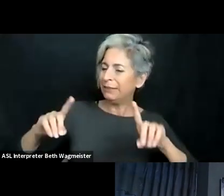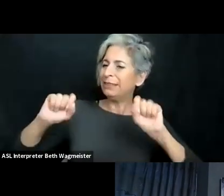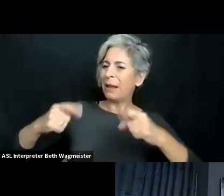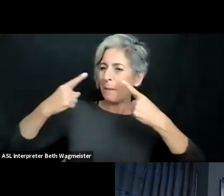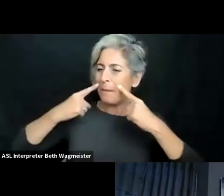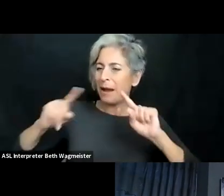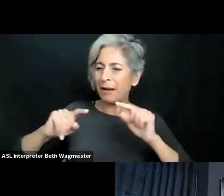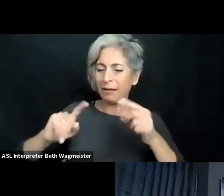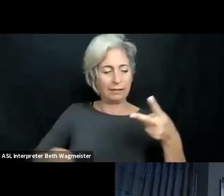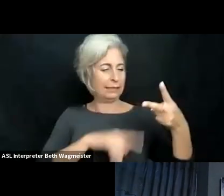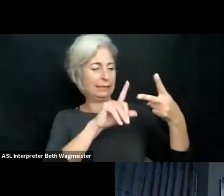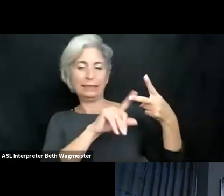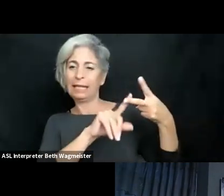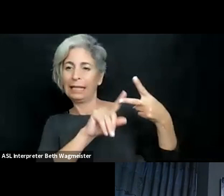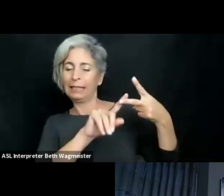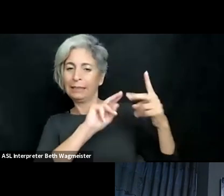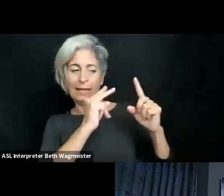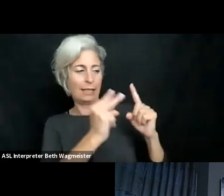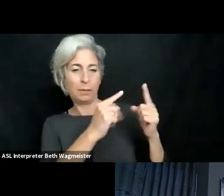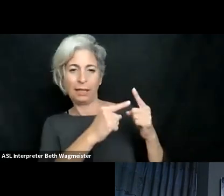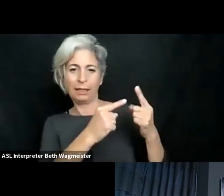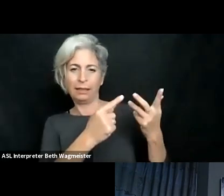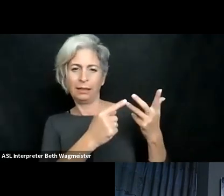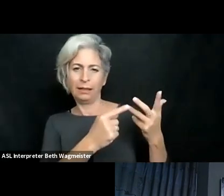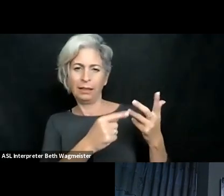have personally enjoyed and felt I can make a difference in the